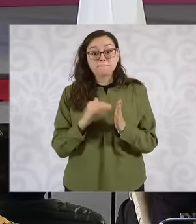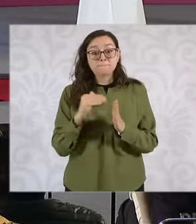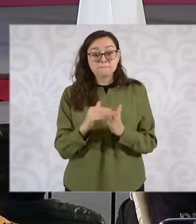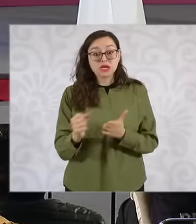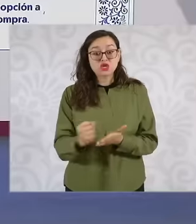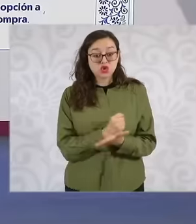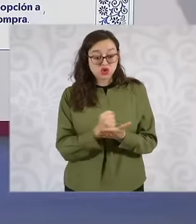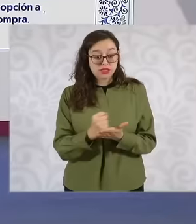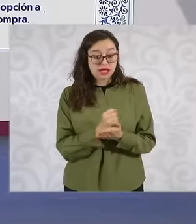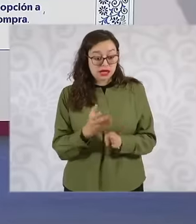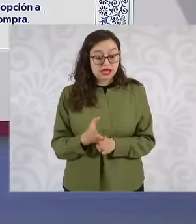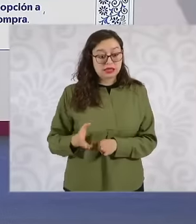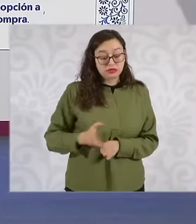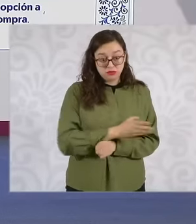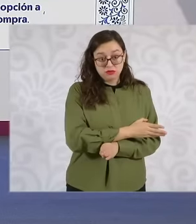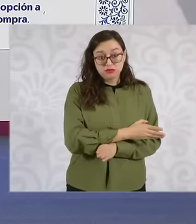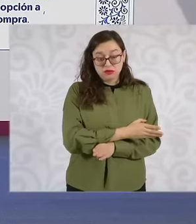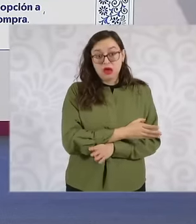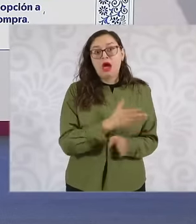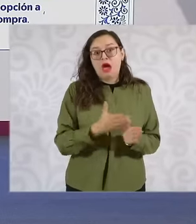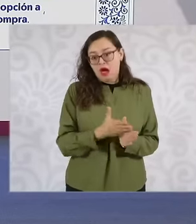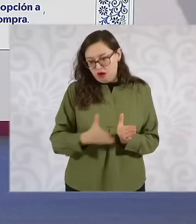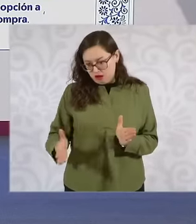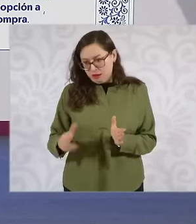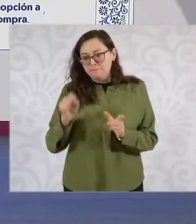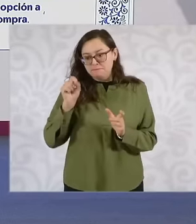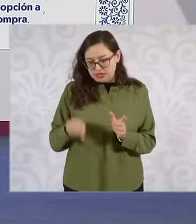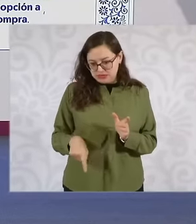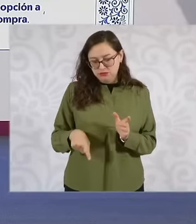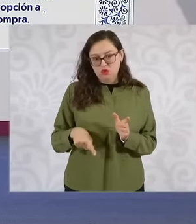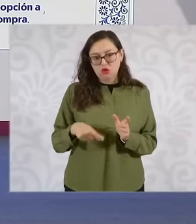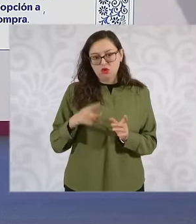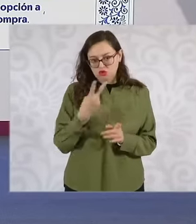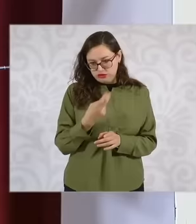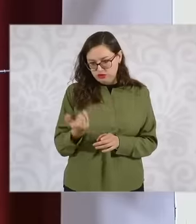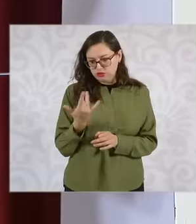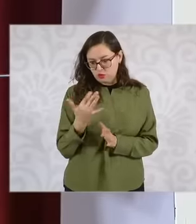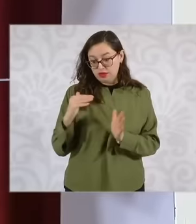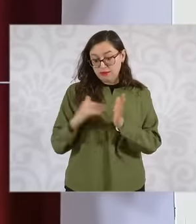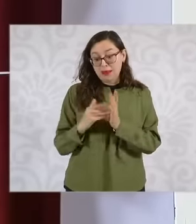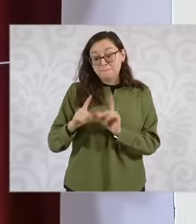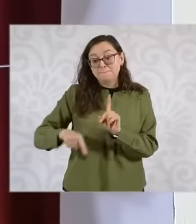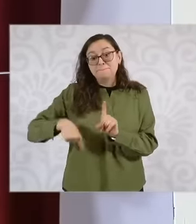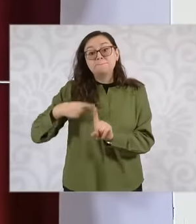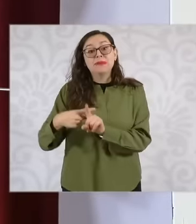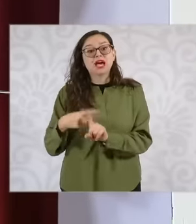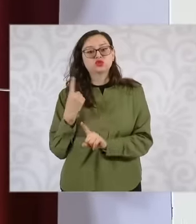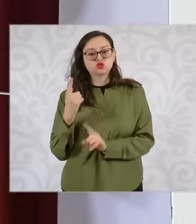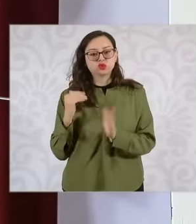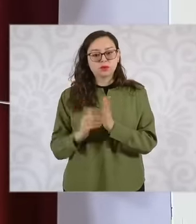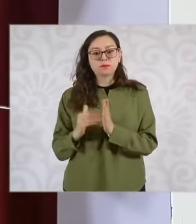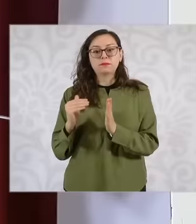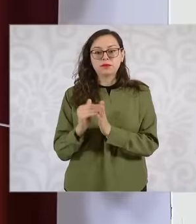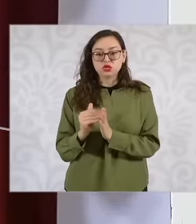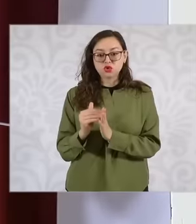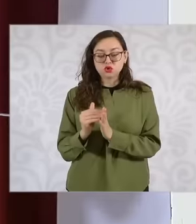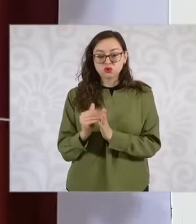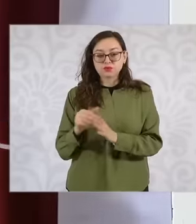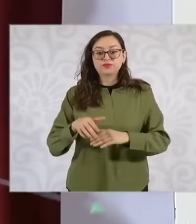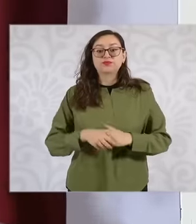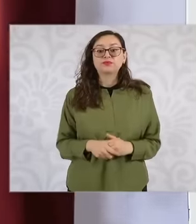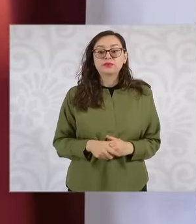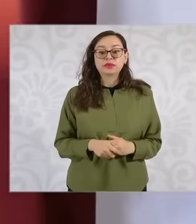additional 25% we will grant credits for the right population low-income person Including